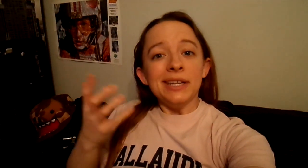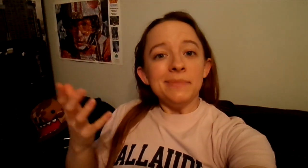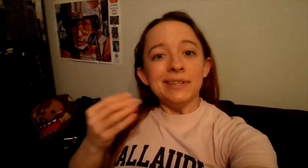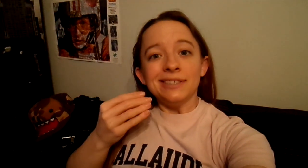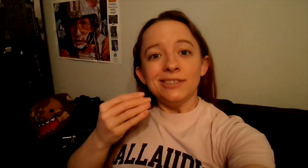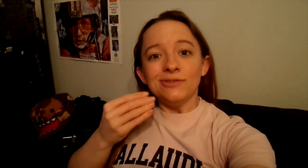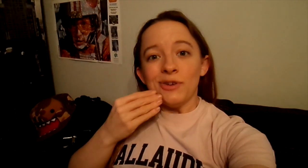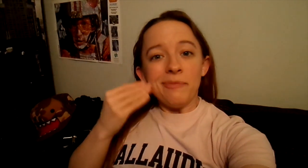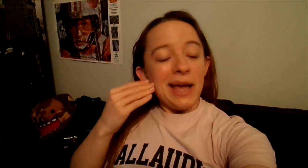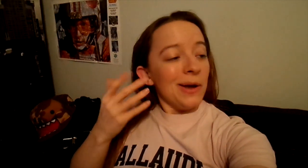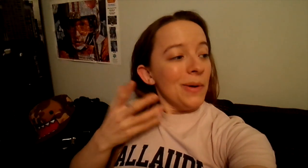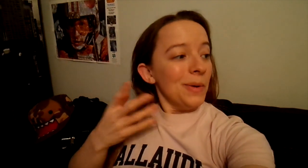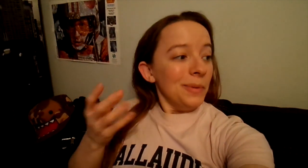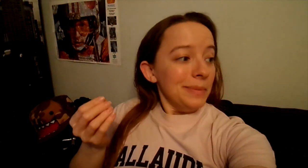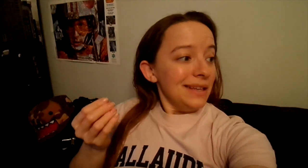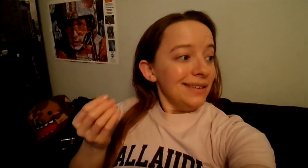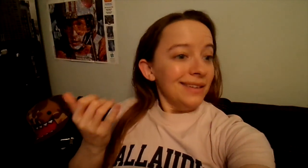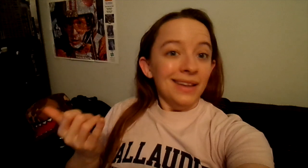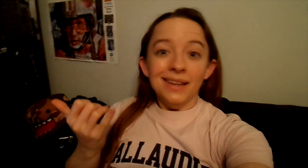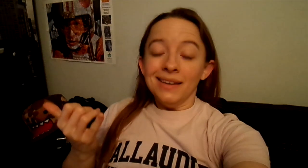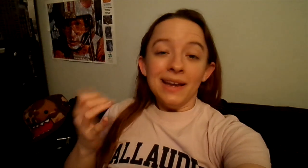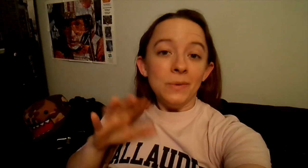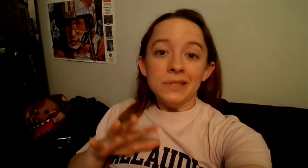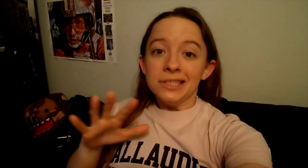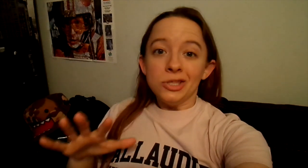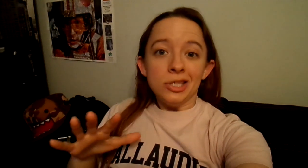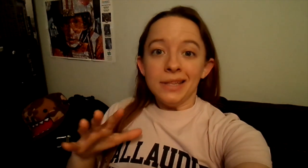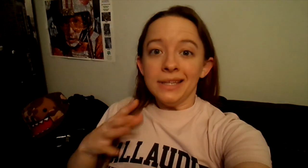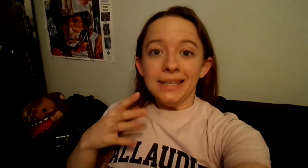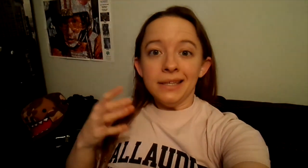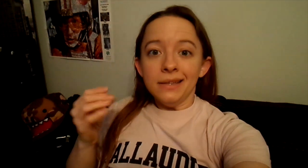pretty much drove back home and now we're just